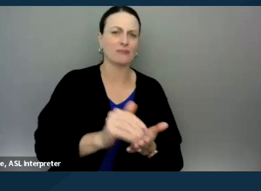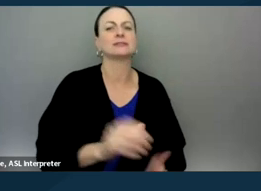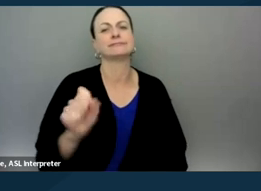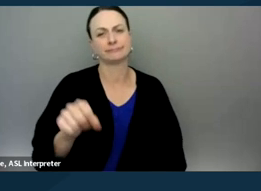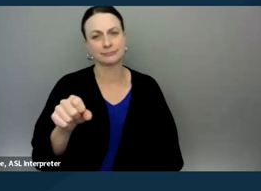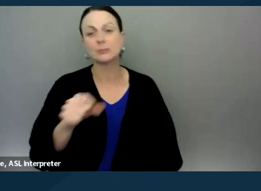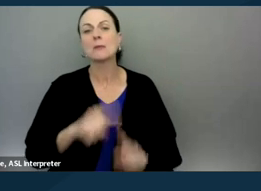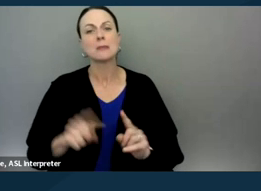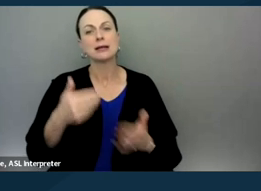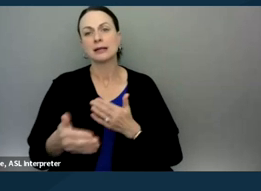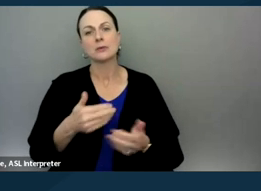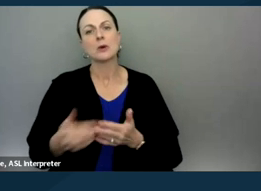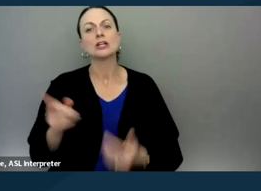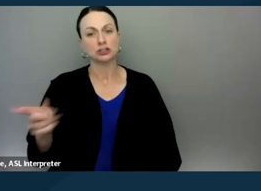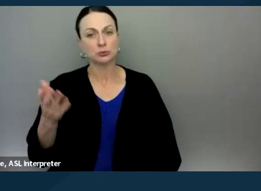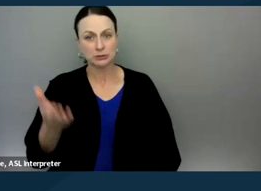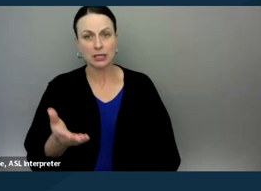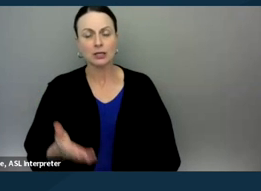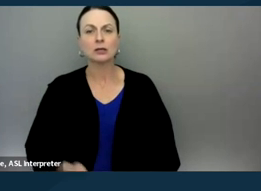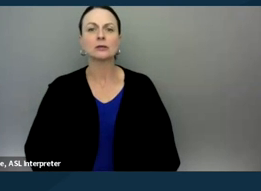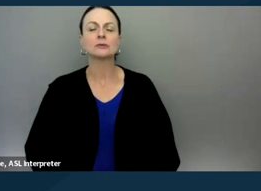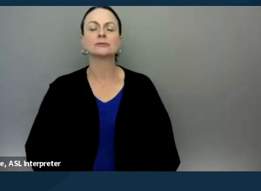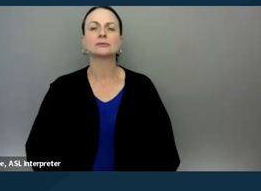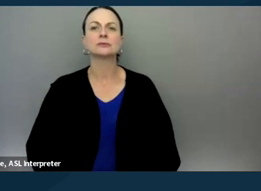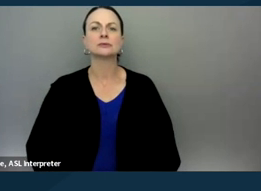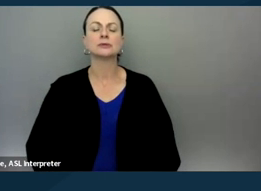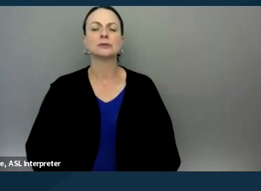But at any rate, she was there and as she was talking,